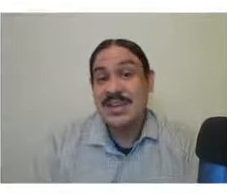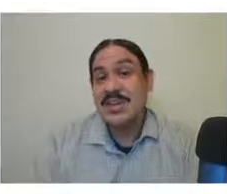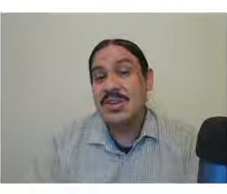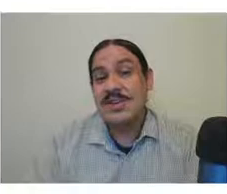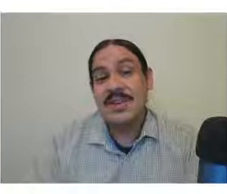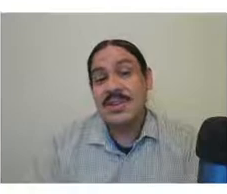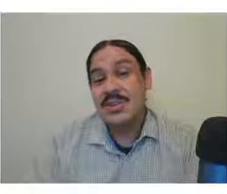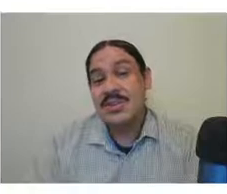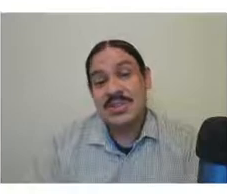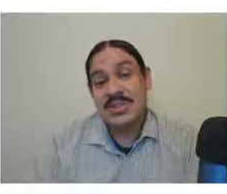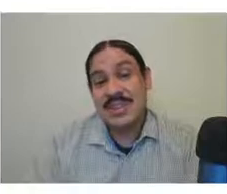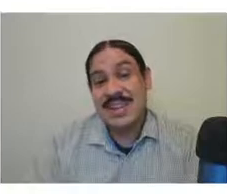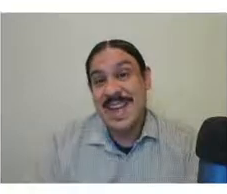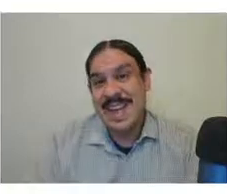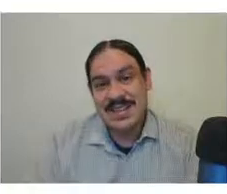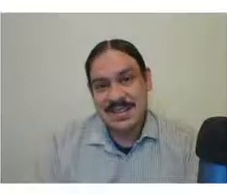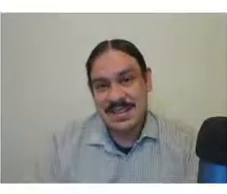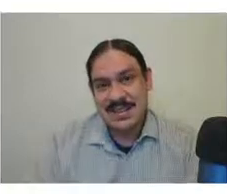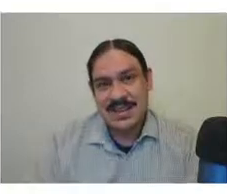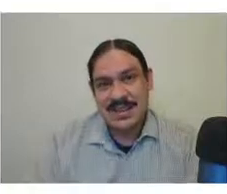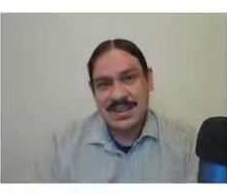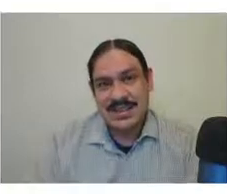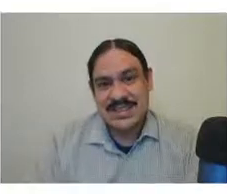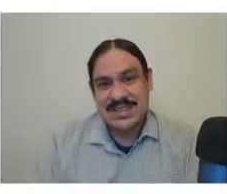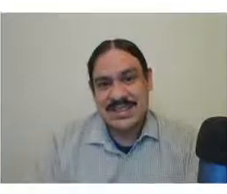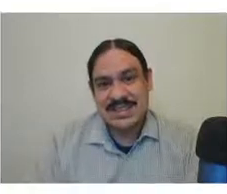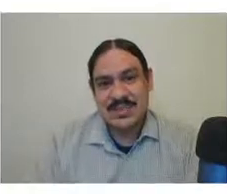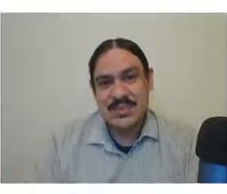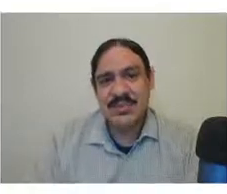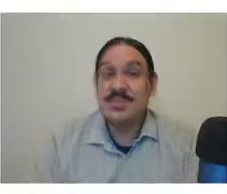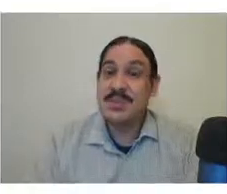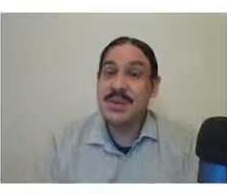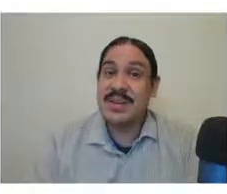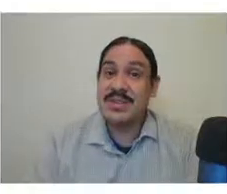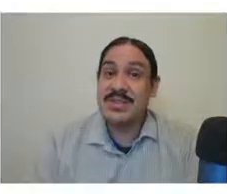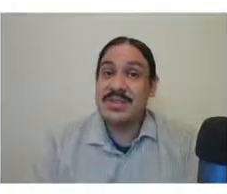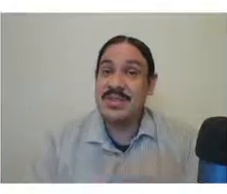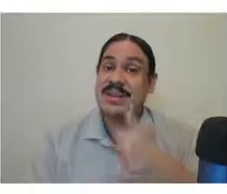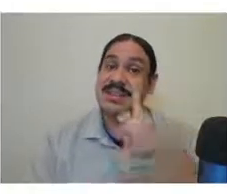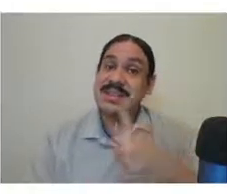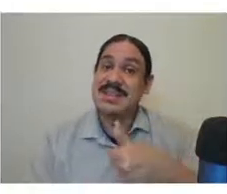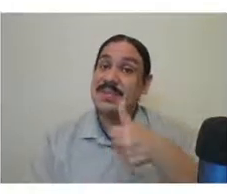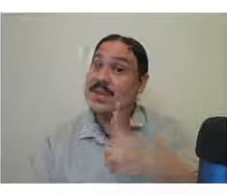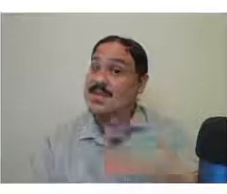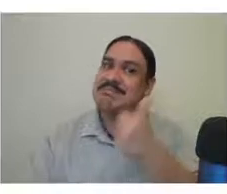you're going to find the question words at the end of the sentence whereas in spoken languages you find them in the